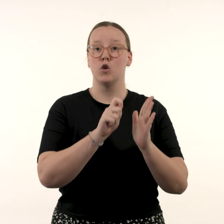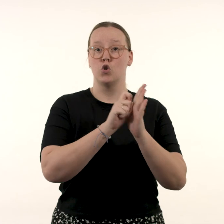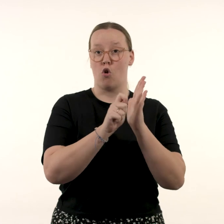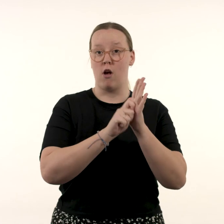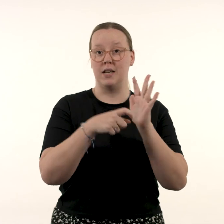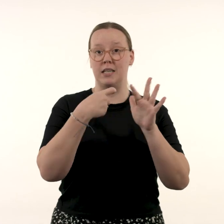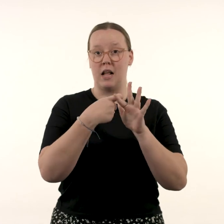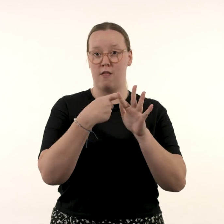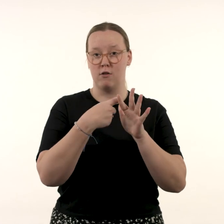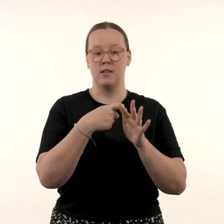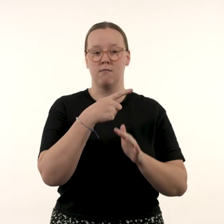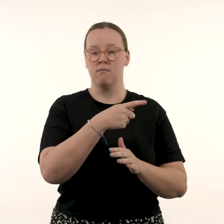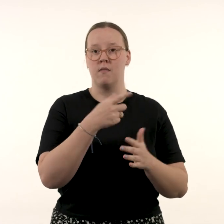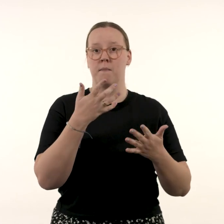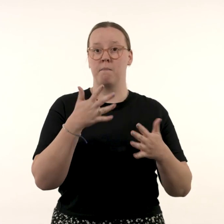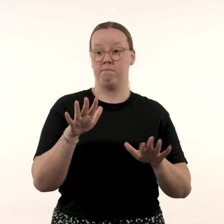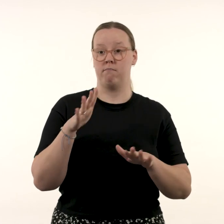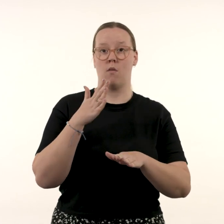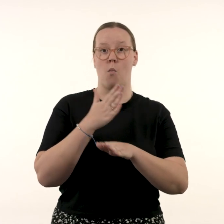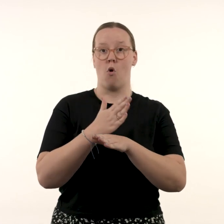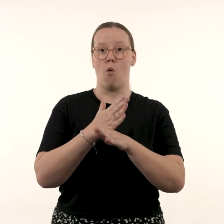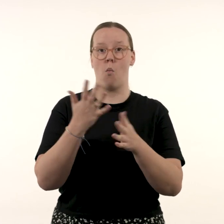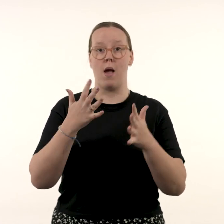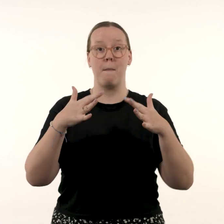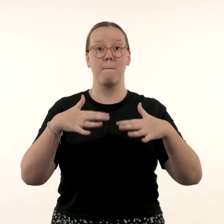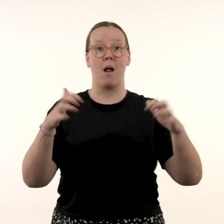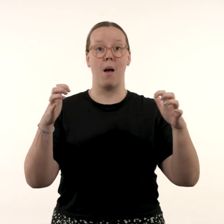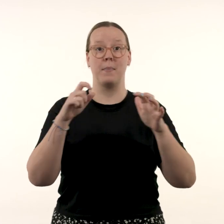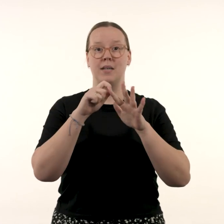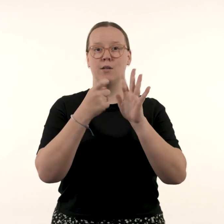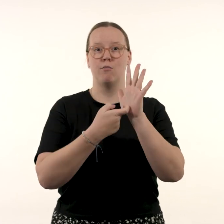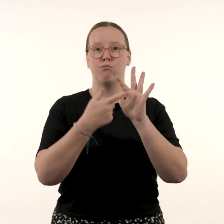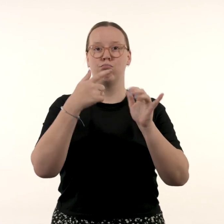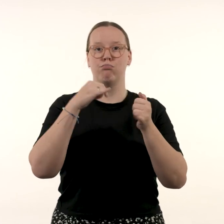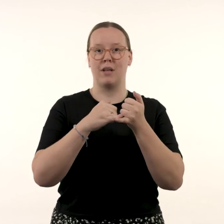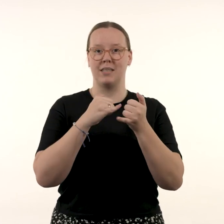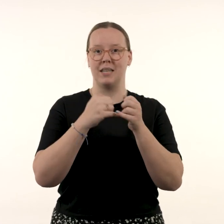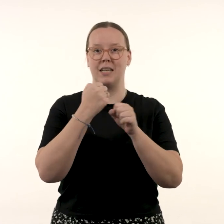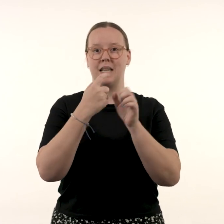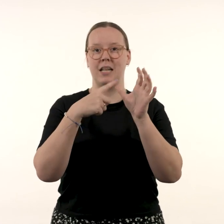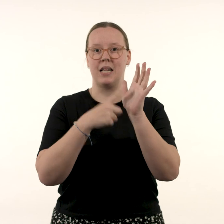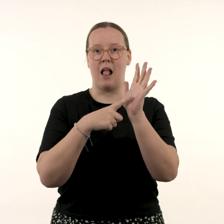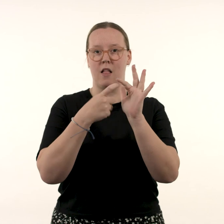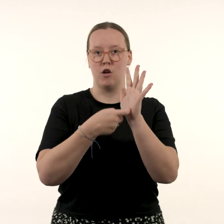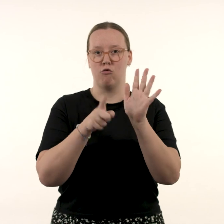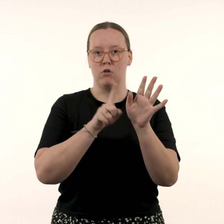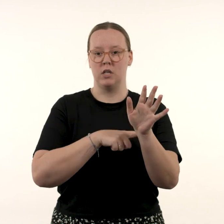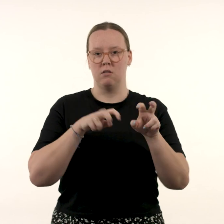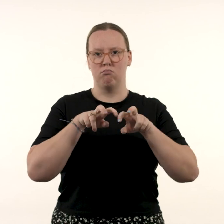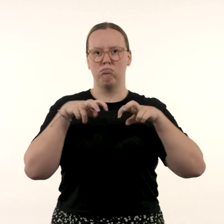Murphy has worked in the parliamentary press gallery